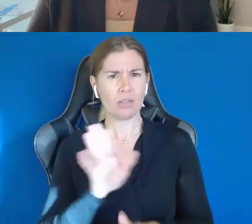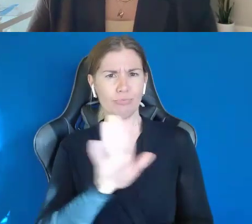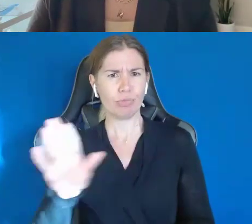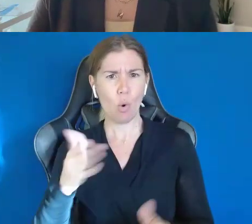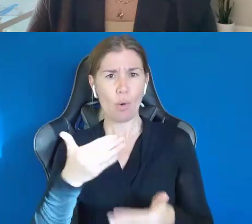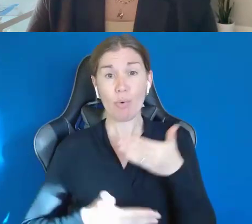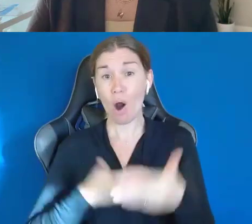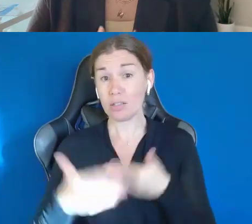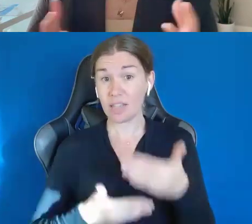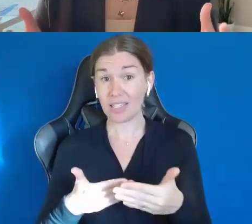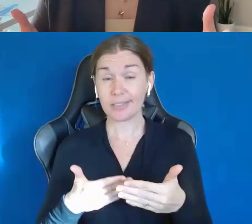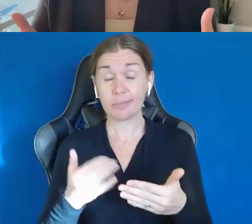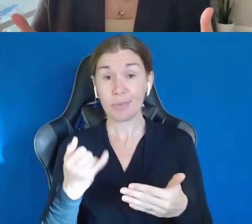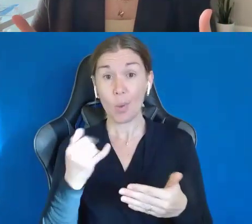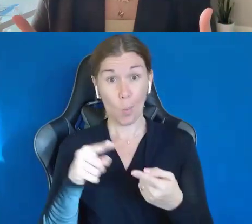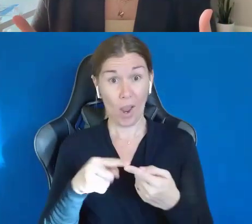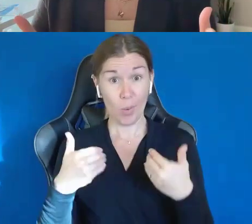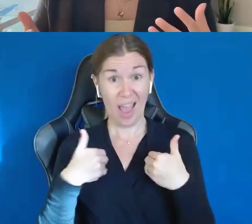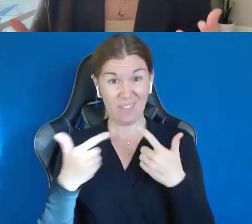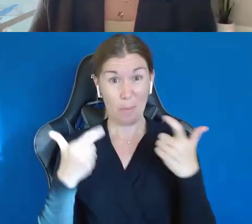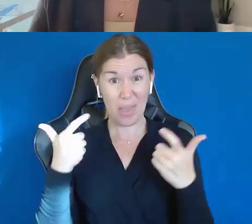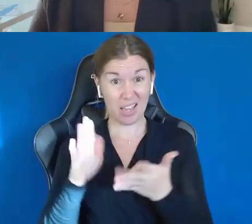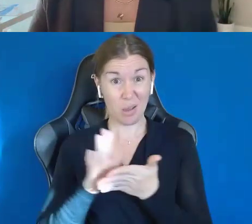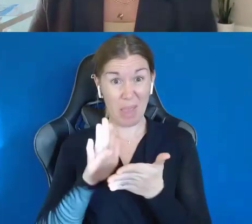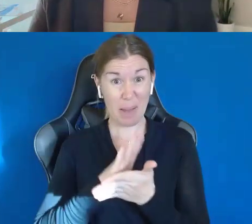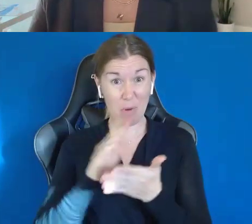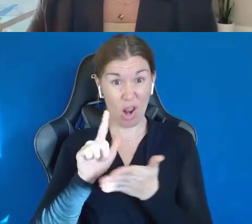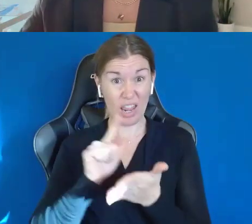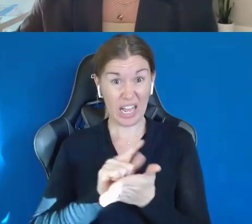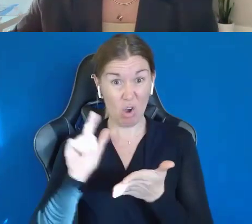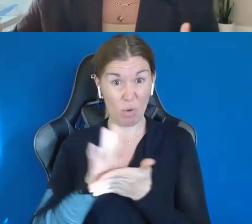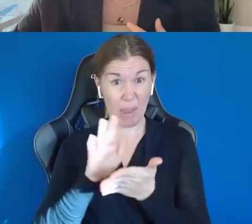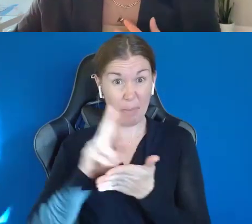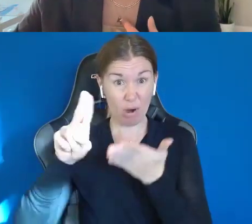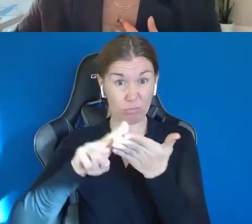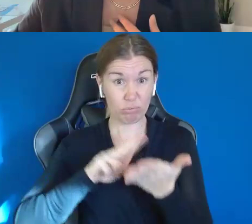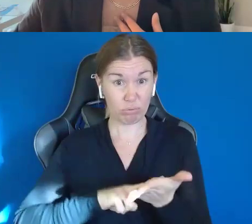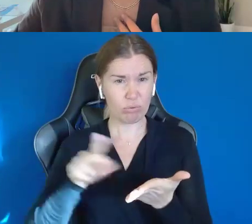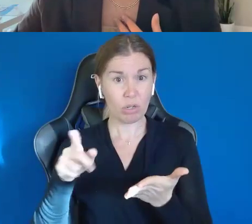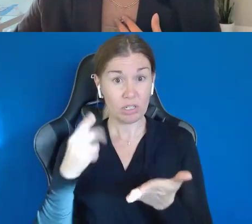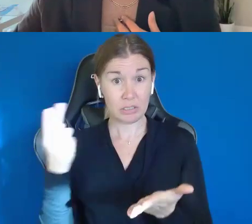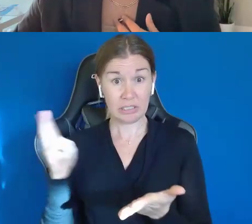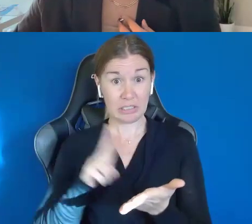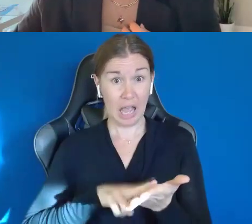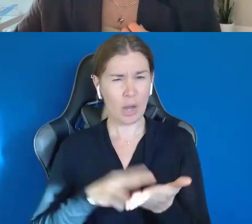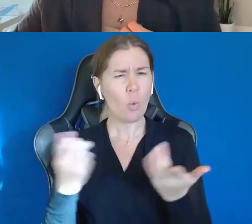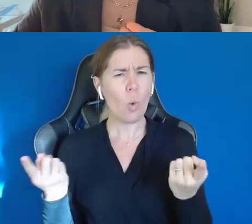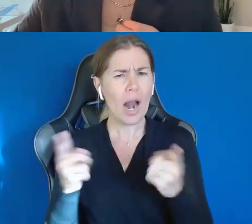have to sign those big agreements or those legal documents? Sonia and Shawn, would you mind going first?